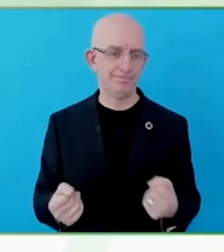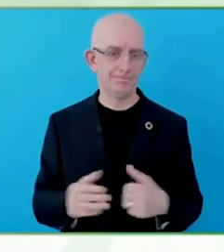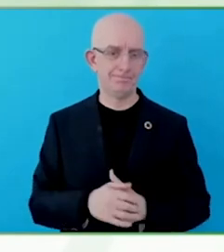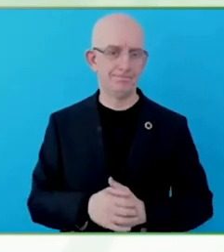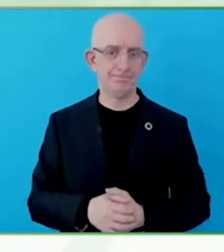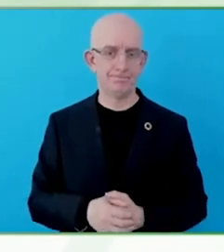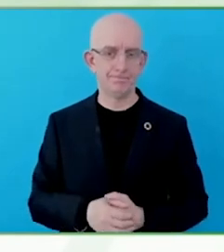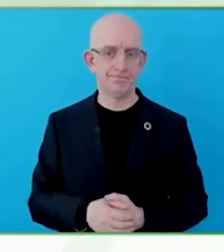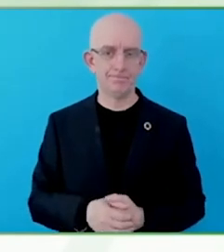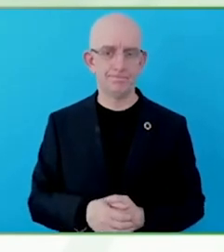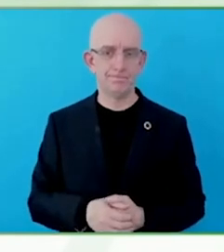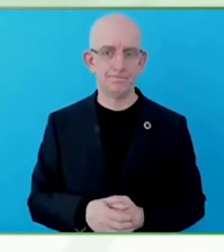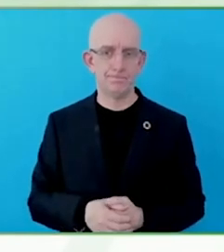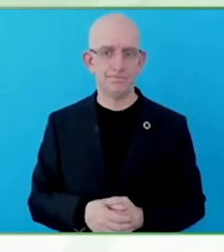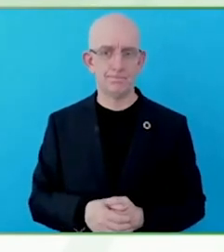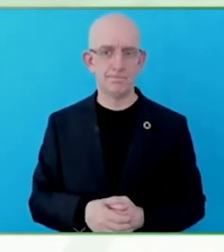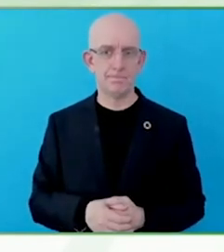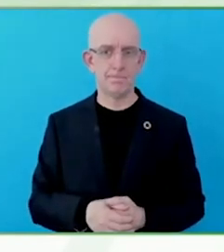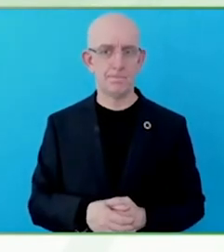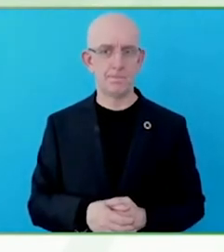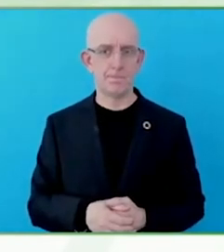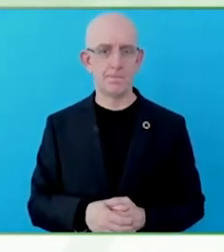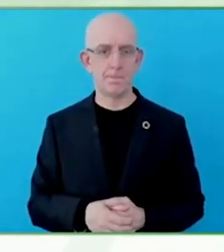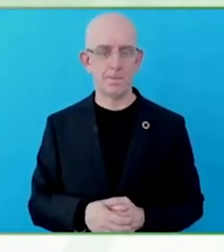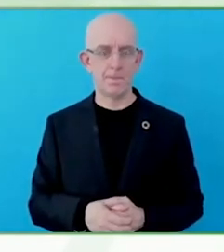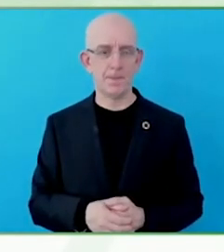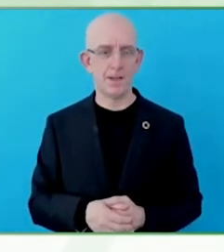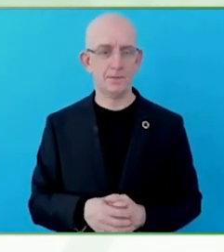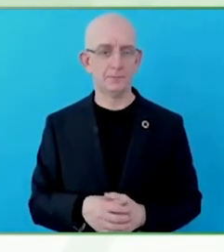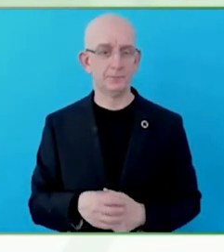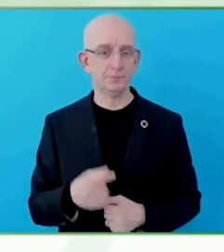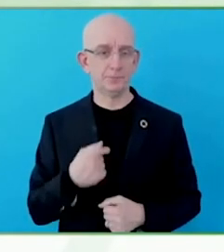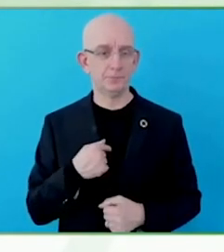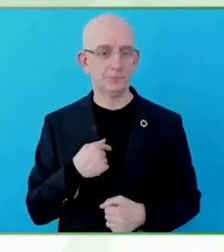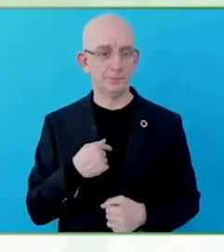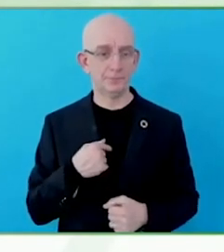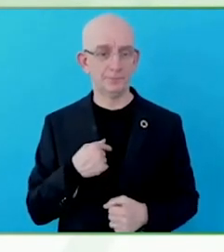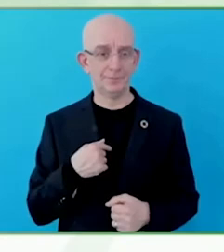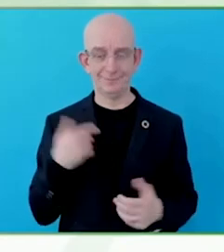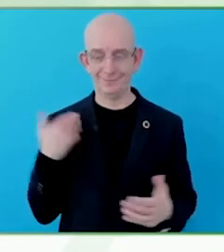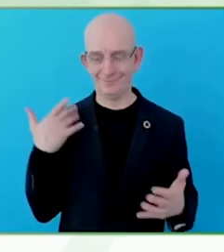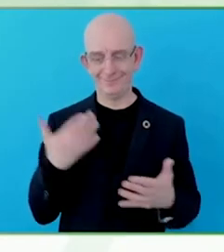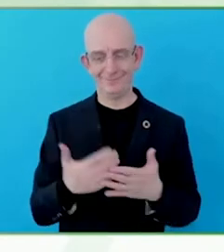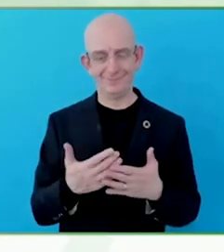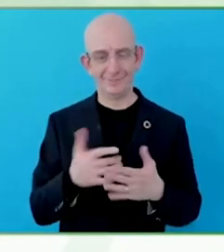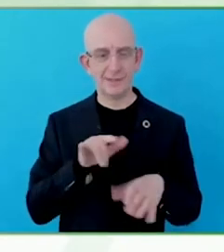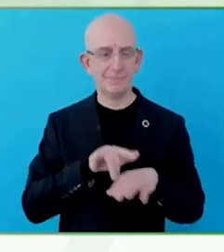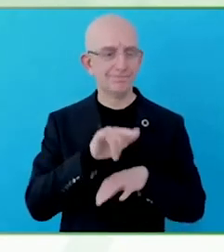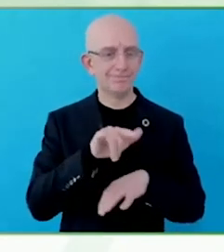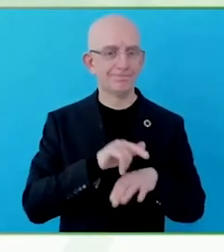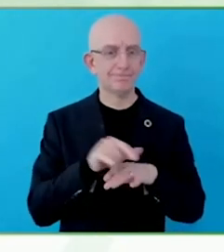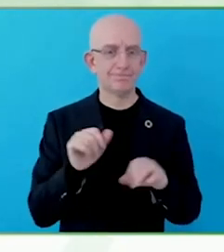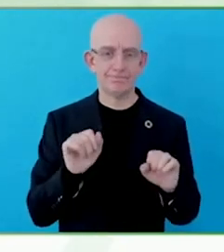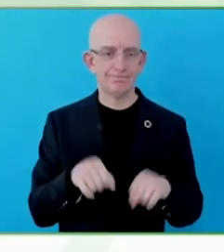I want to thank you very much for all of the support. It has been a pleasure.